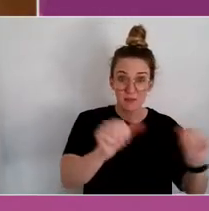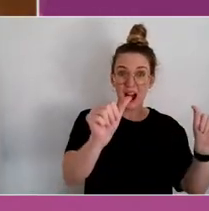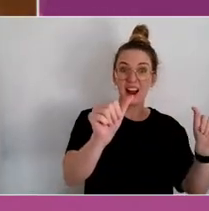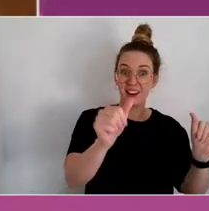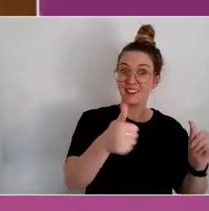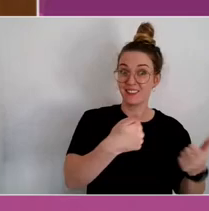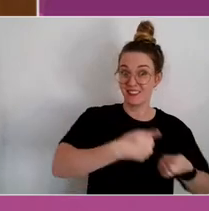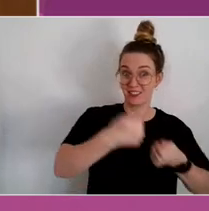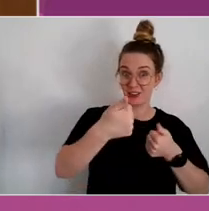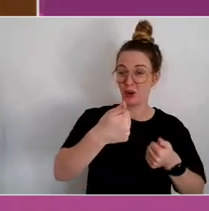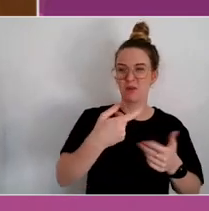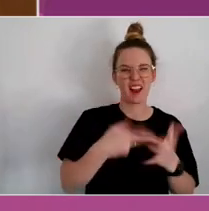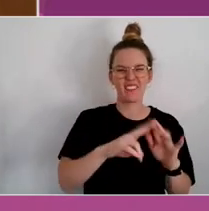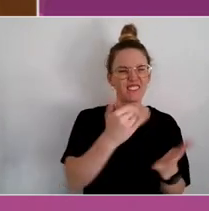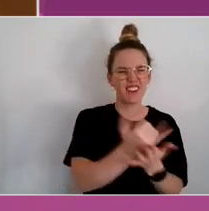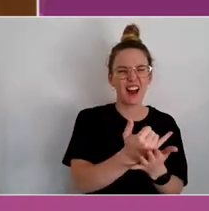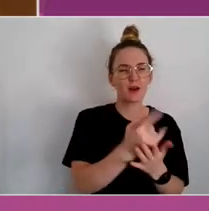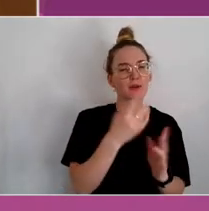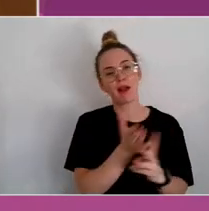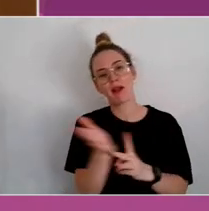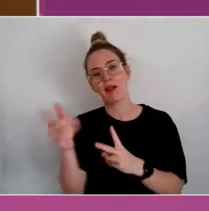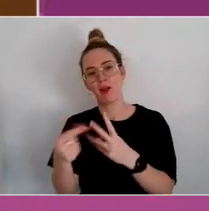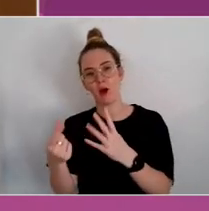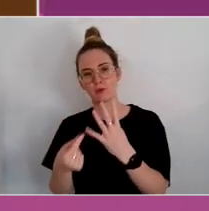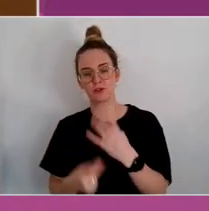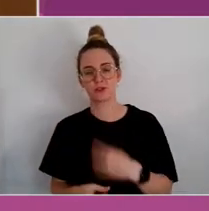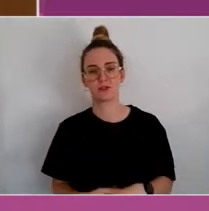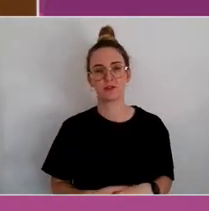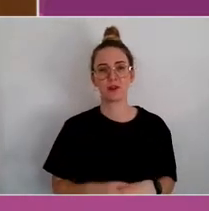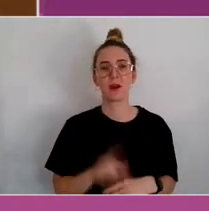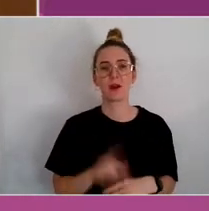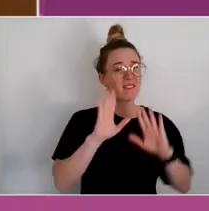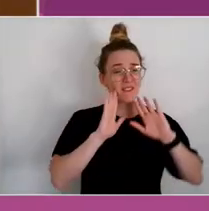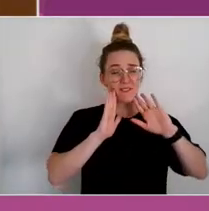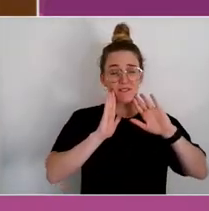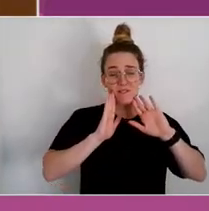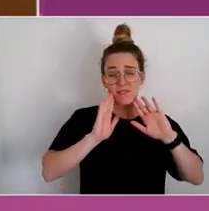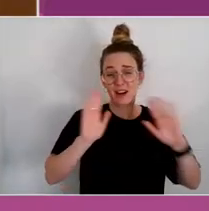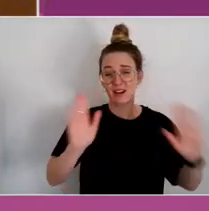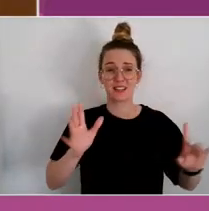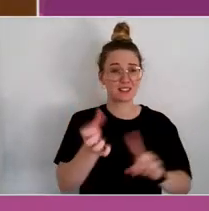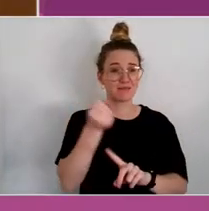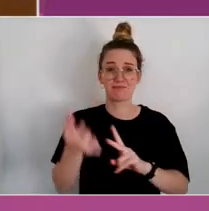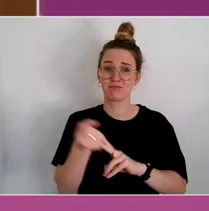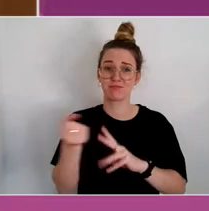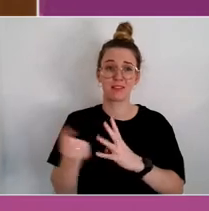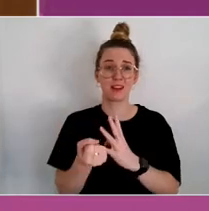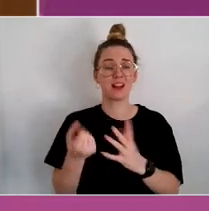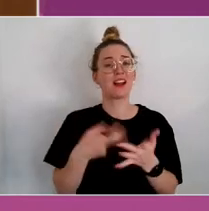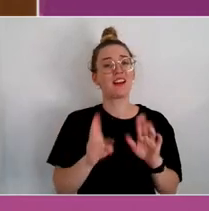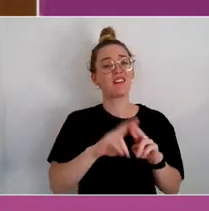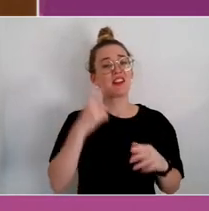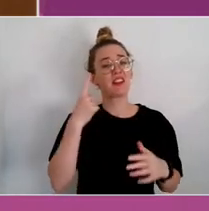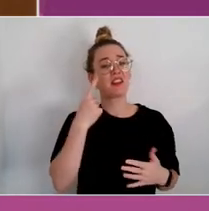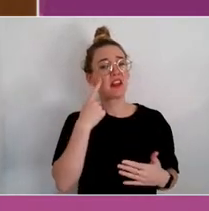But you know, fantastic results. Just by letting things flow and grow.